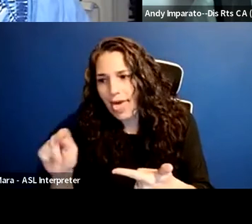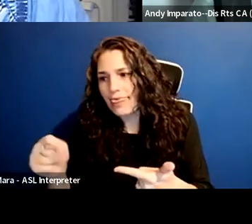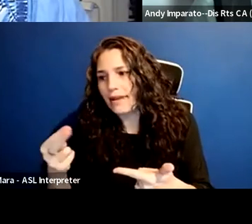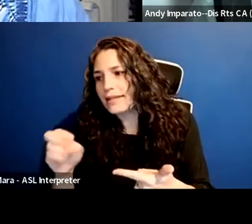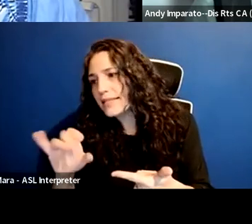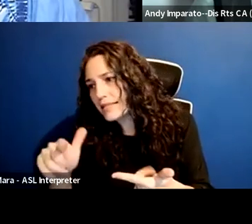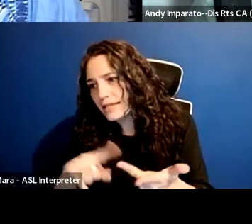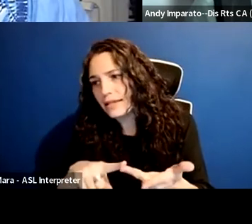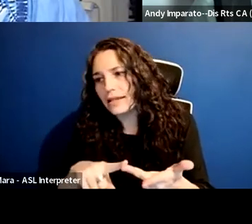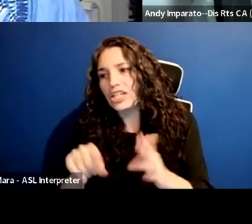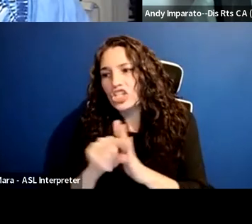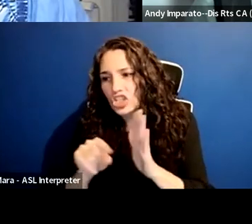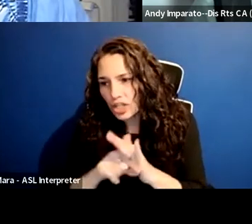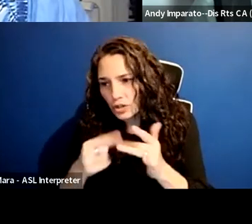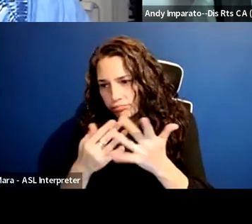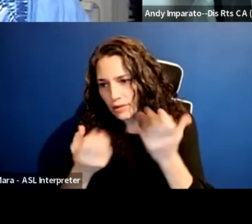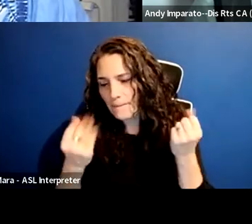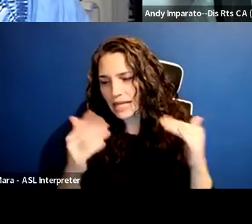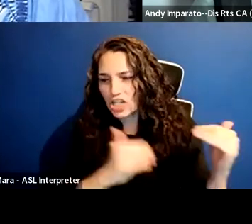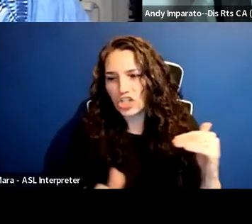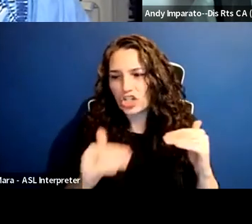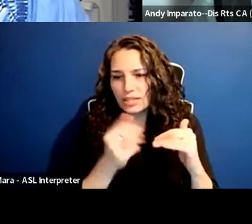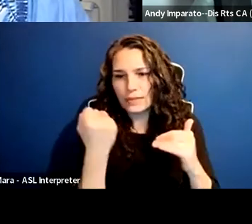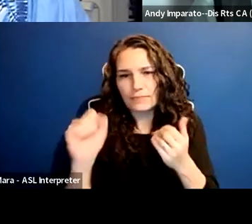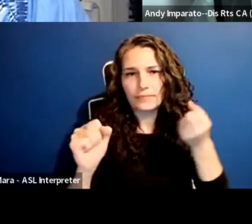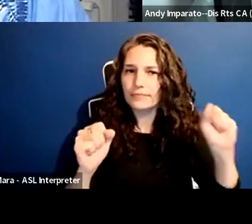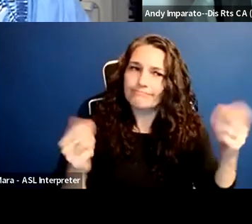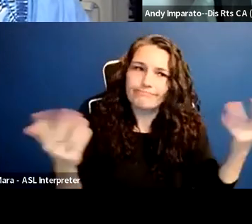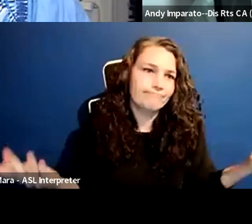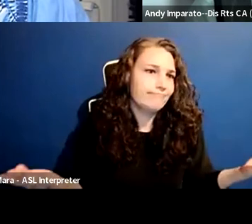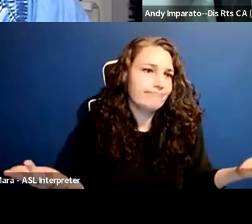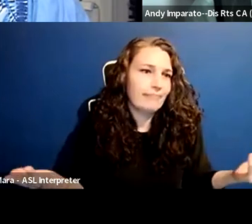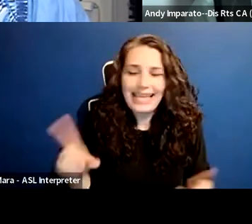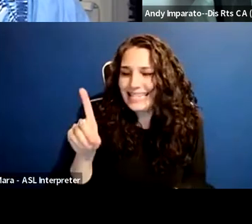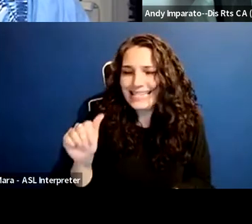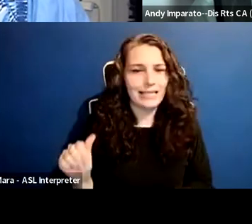that disability is often still just not as visible. It's not foregrounded.